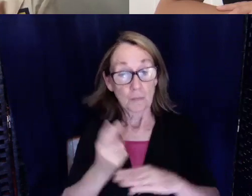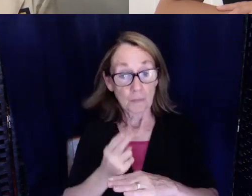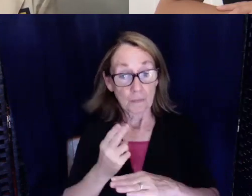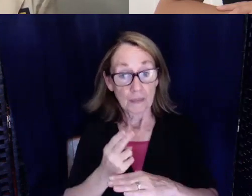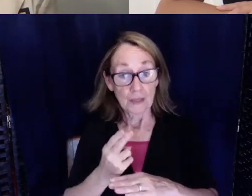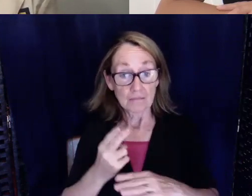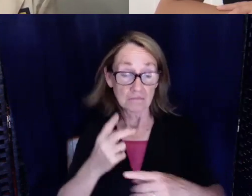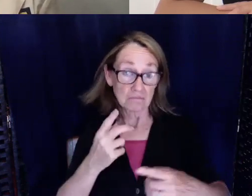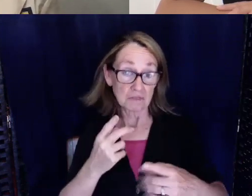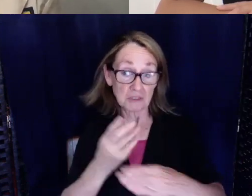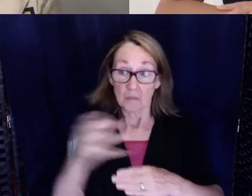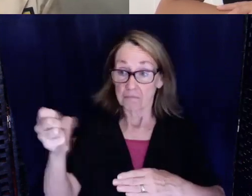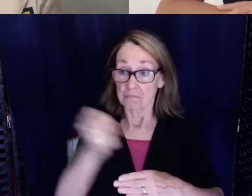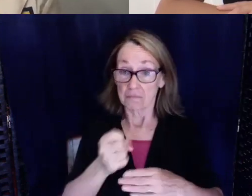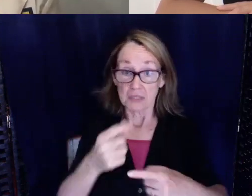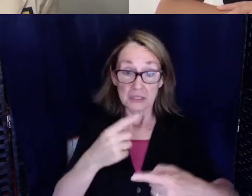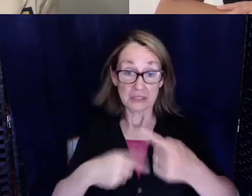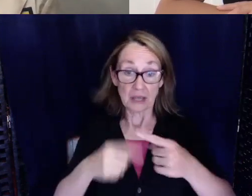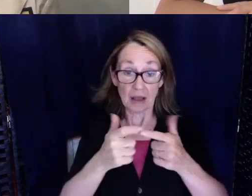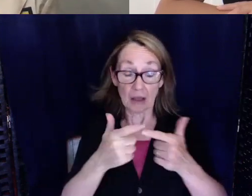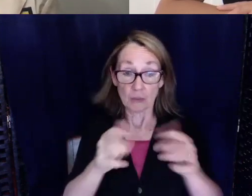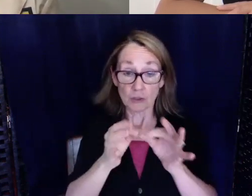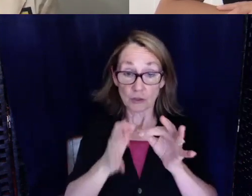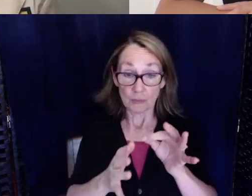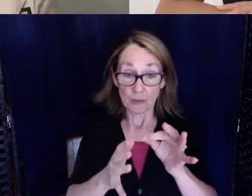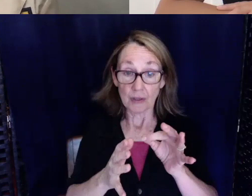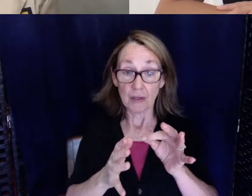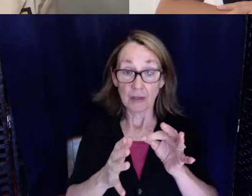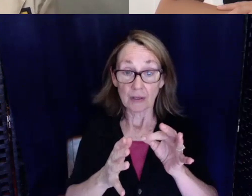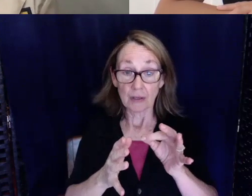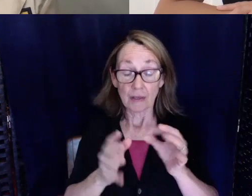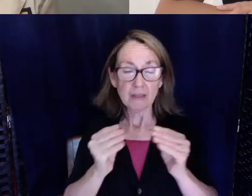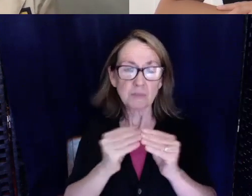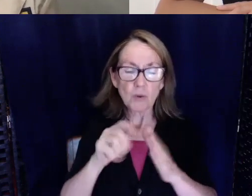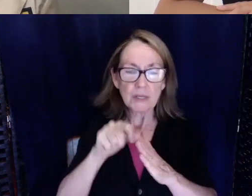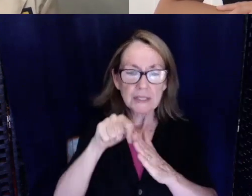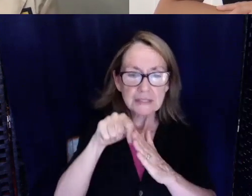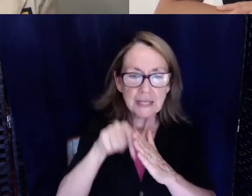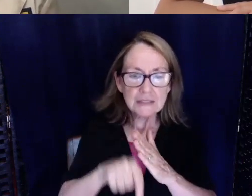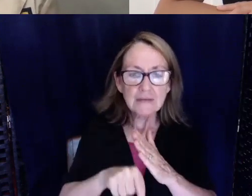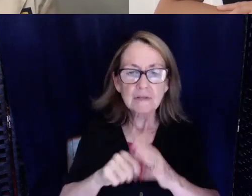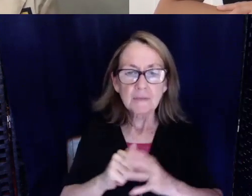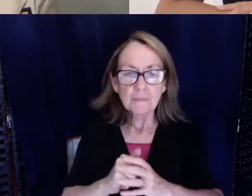I know Dr. Chris Moreland in Texas actually has an interpreter that works with him